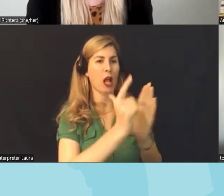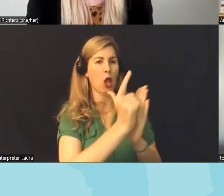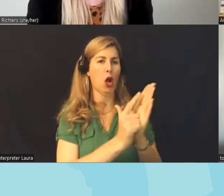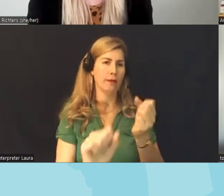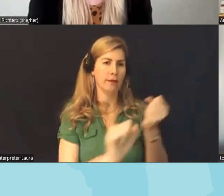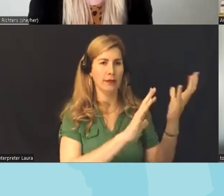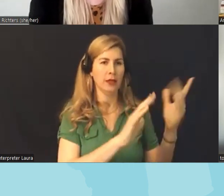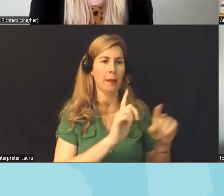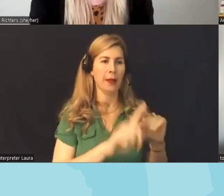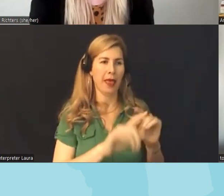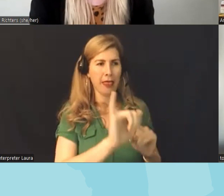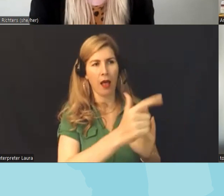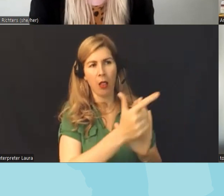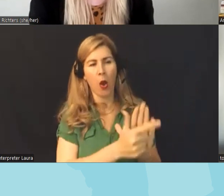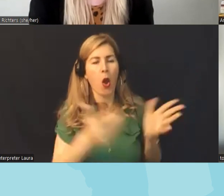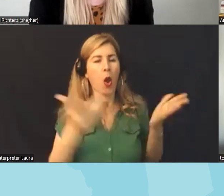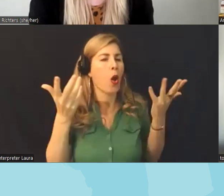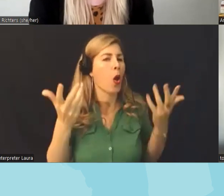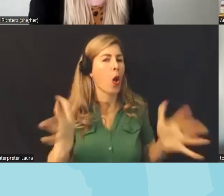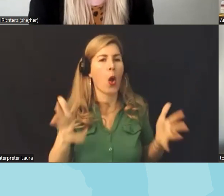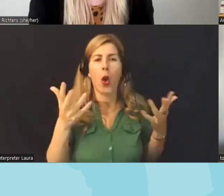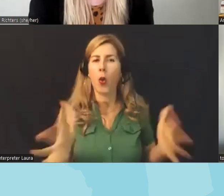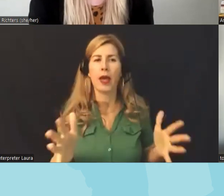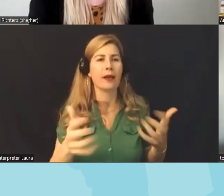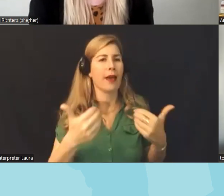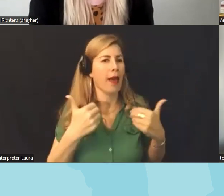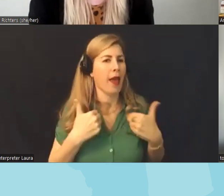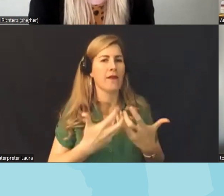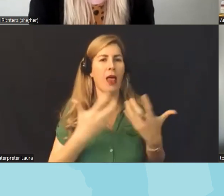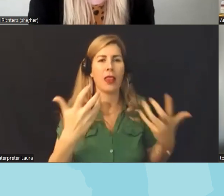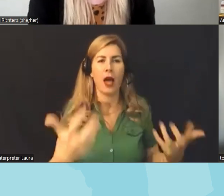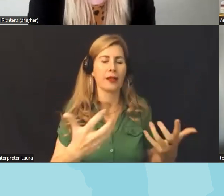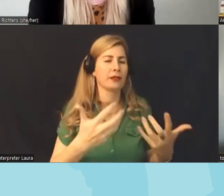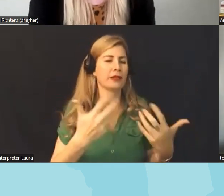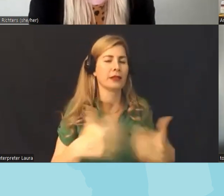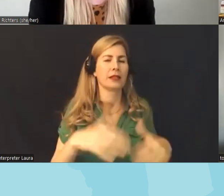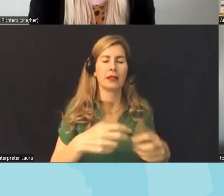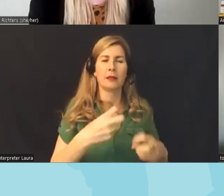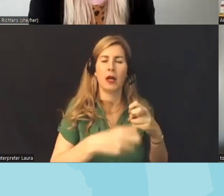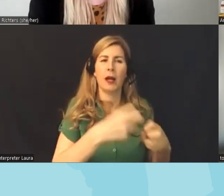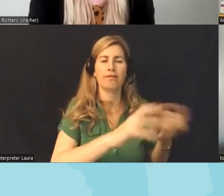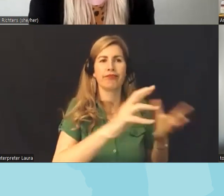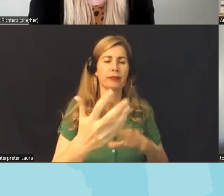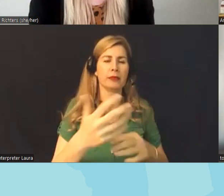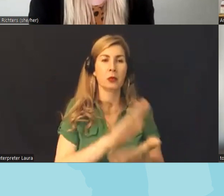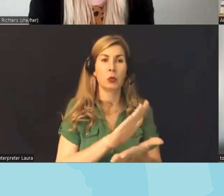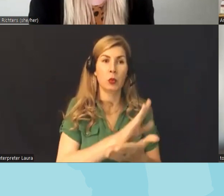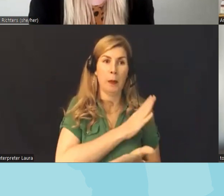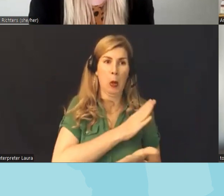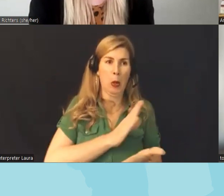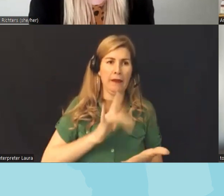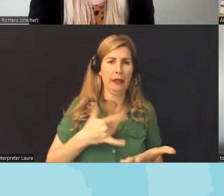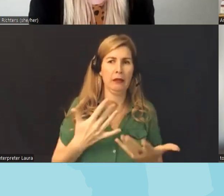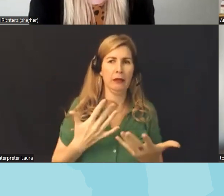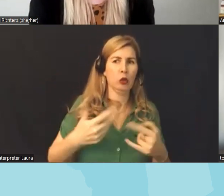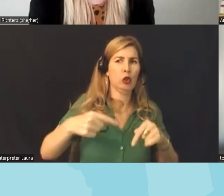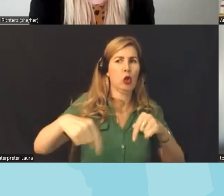resulted in uh a lot of self-censorship across the state uh school boards are nervous uh people have